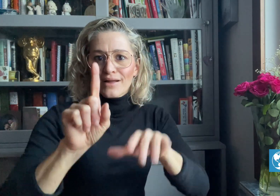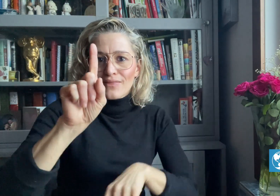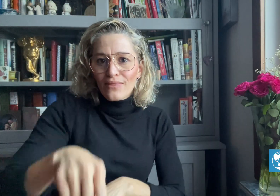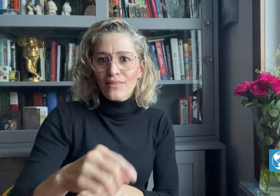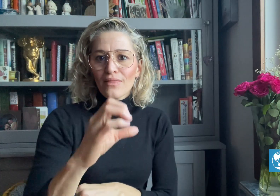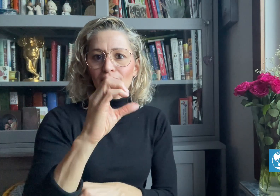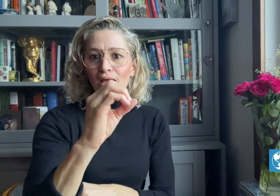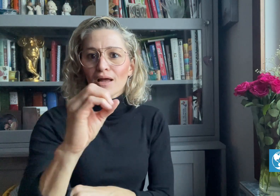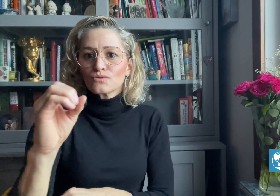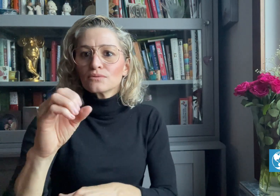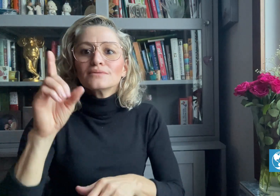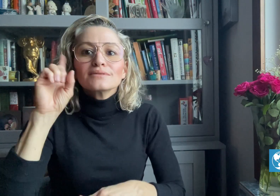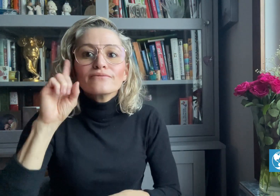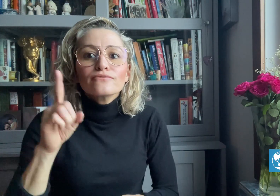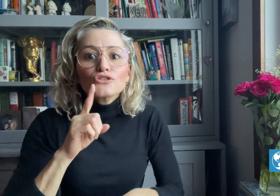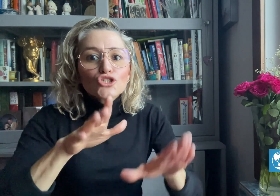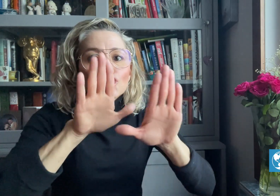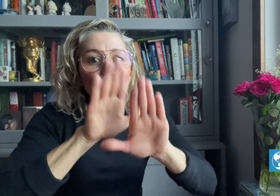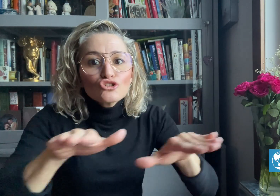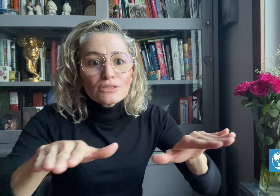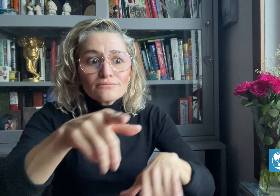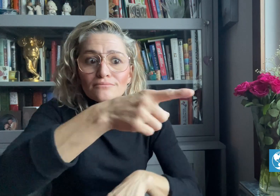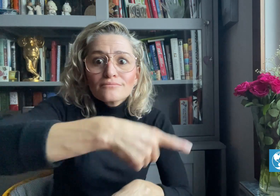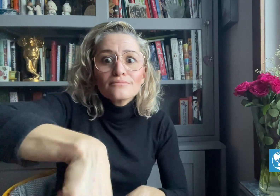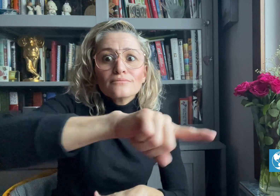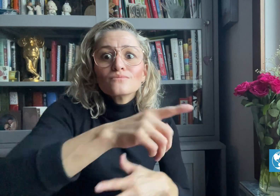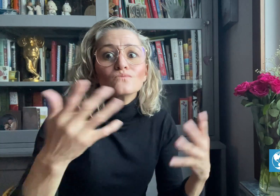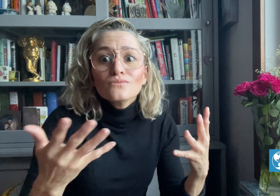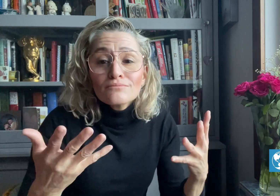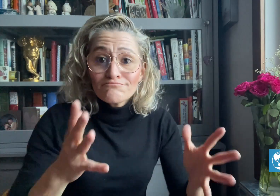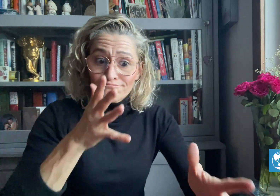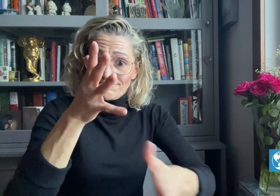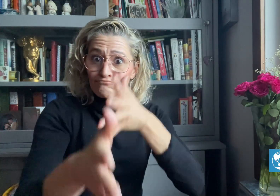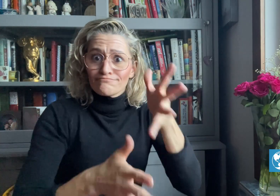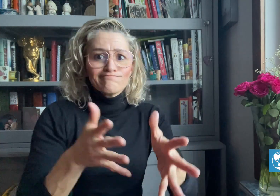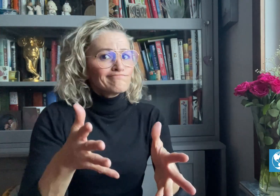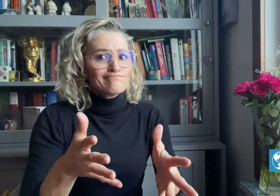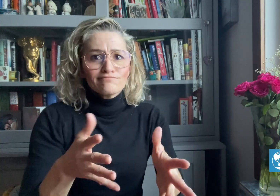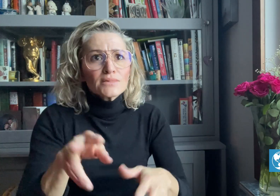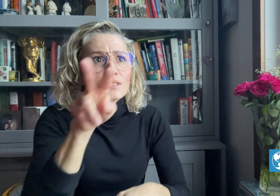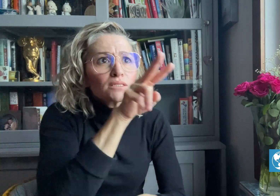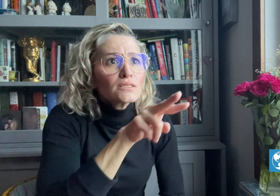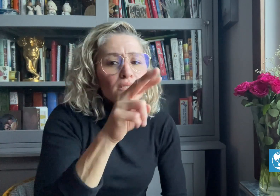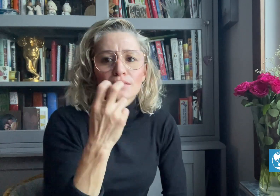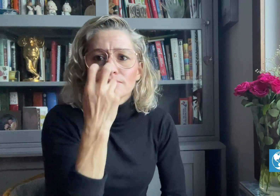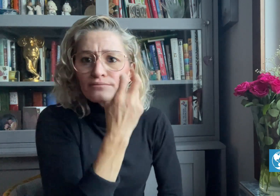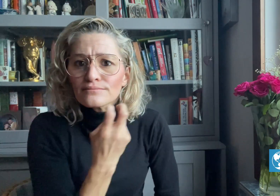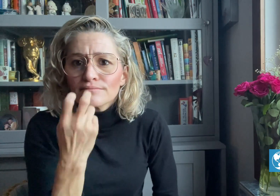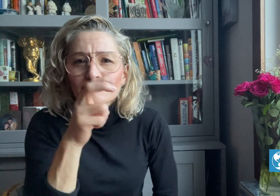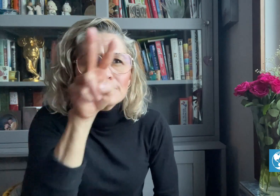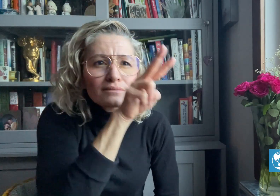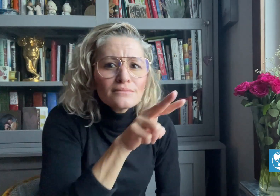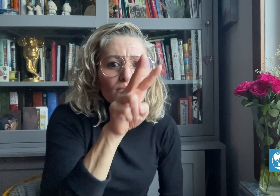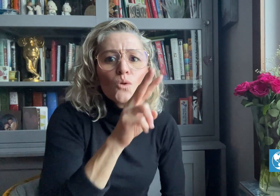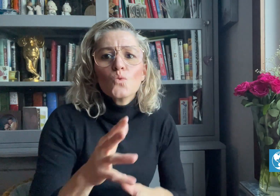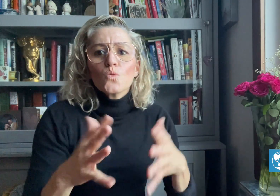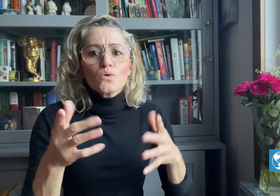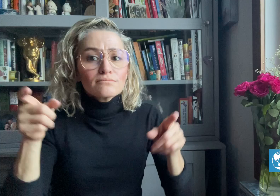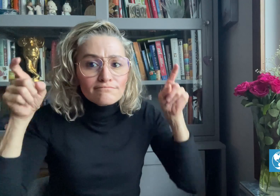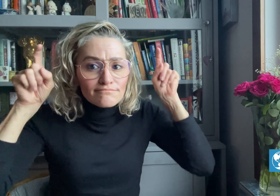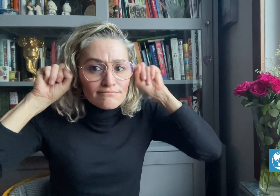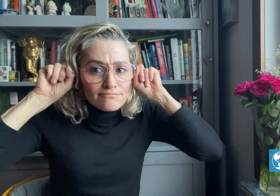in Vietnam who are dependent on lip-reading or using hearing aids